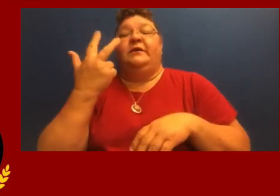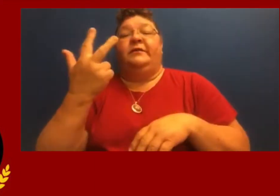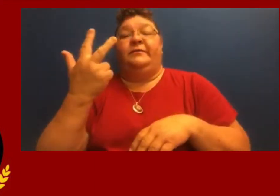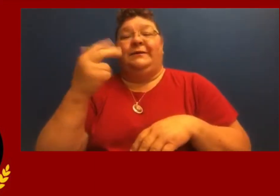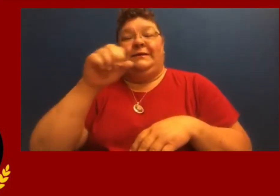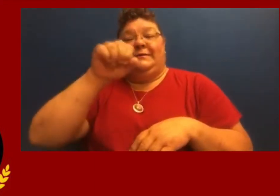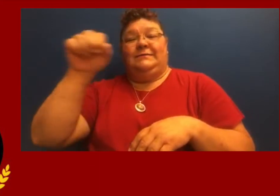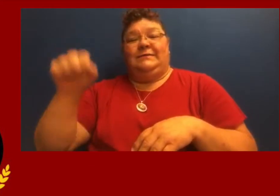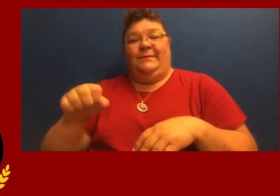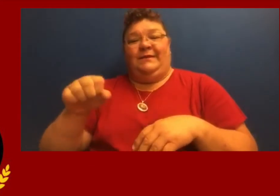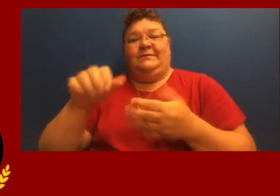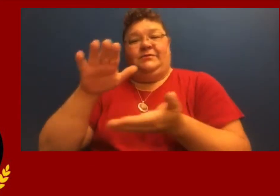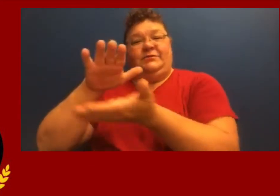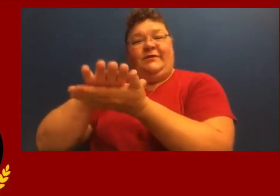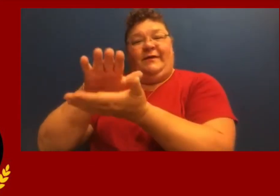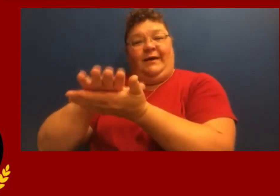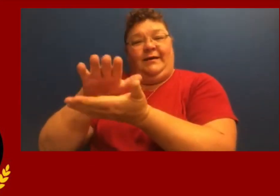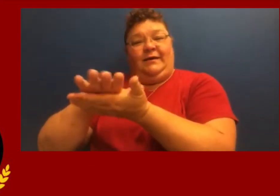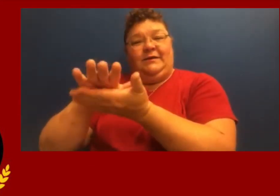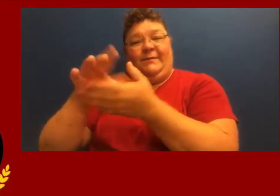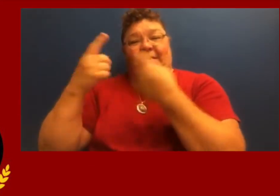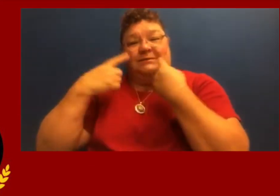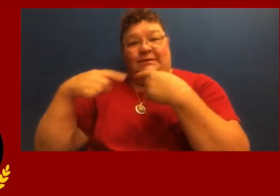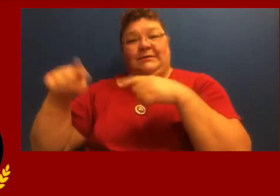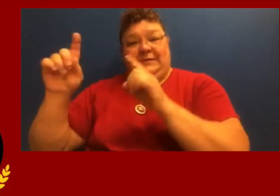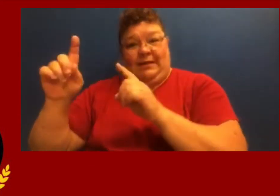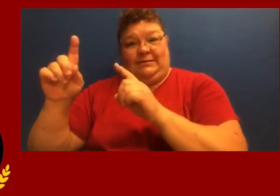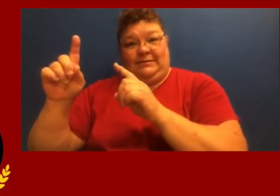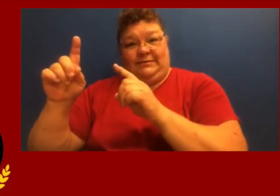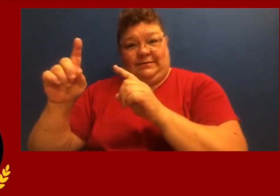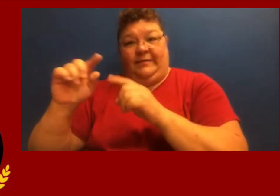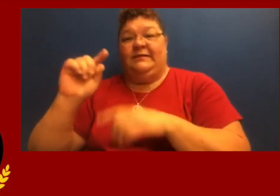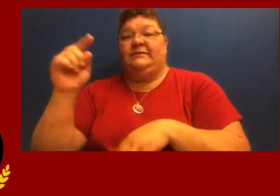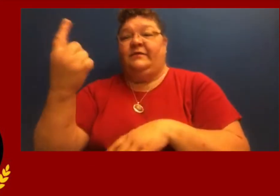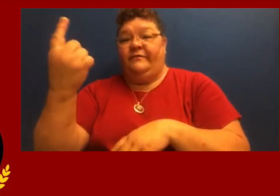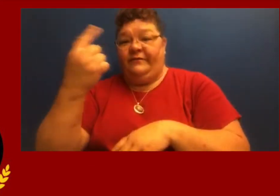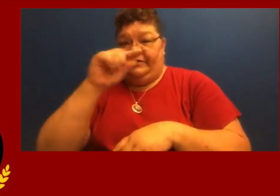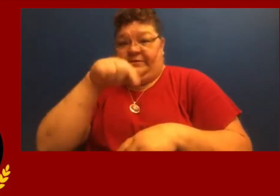You have to have three semesters of academic success achievements.